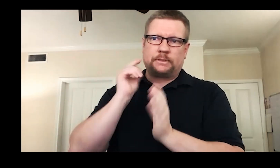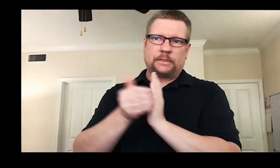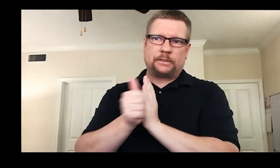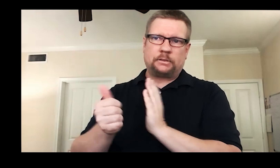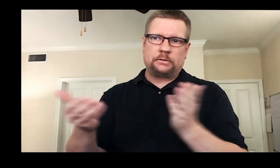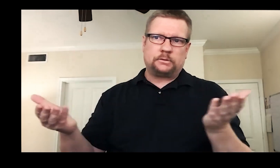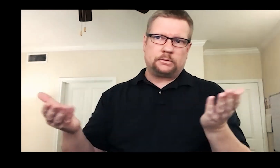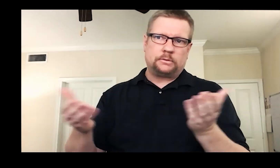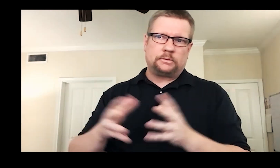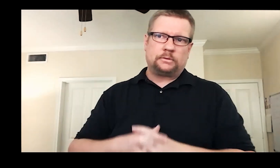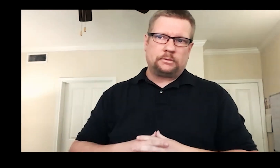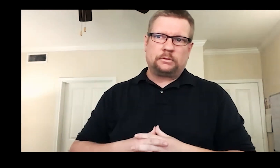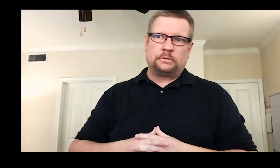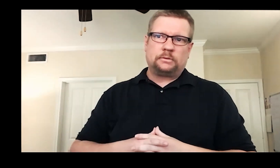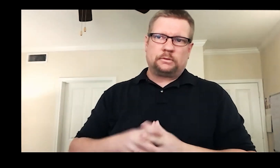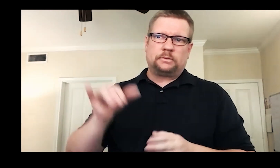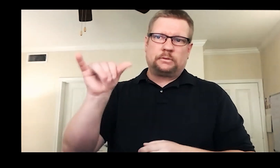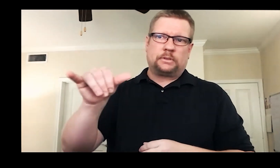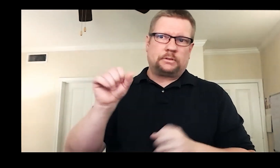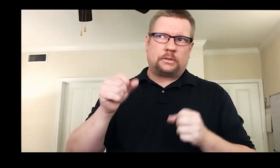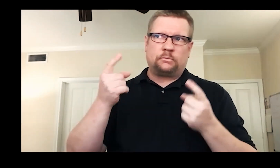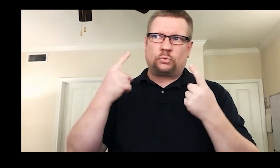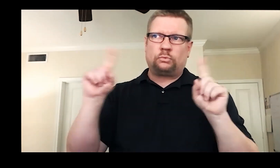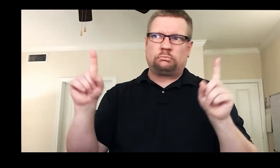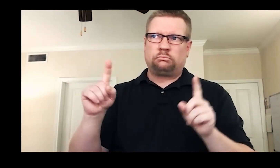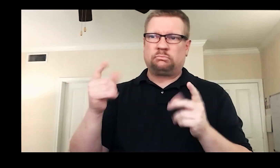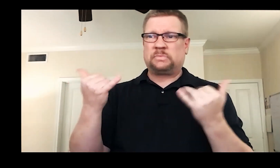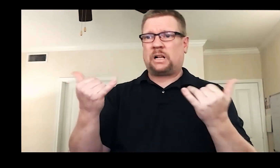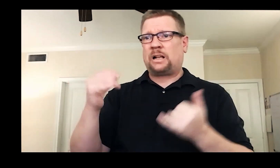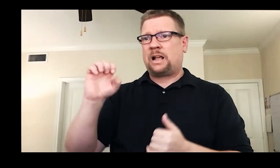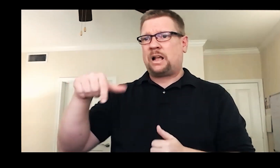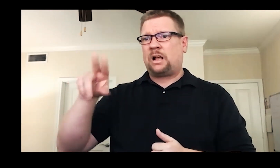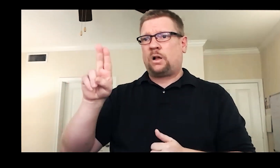that might help. I know Actor’s Equity has such a fund,